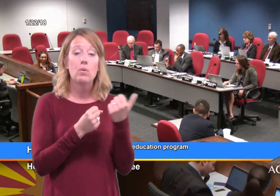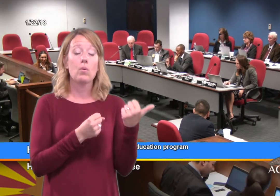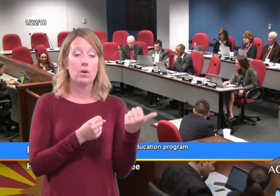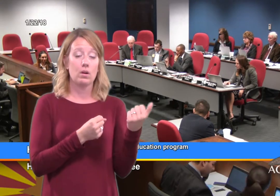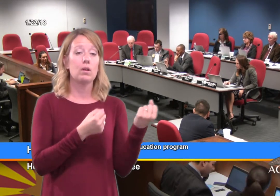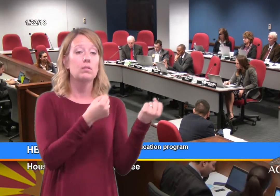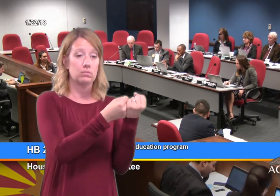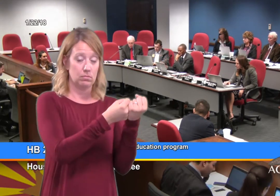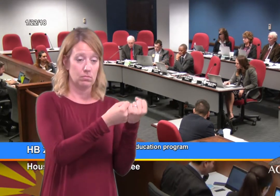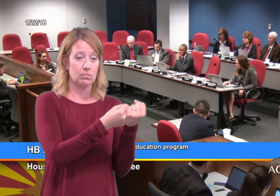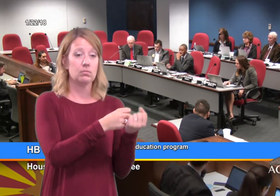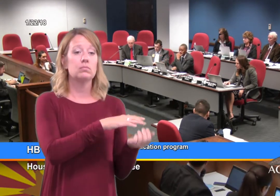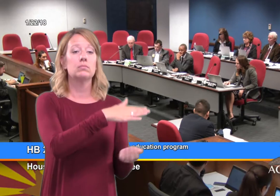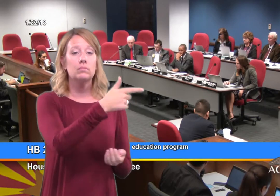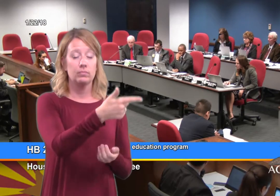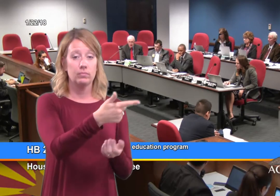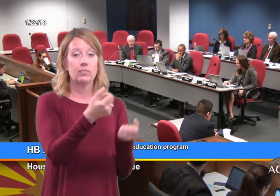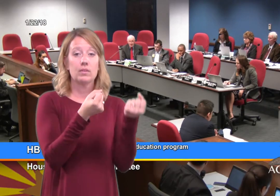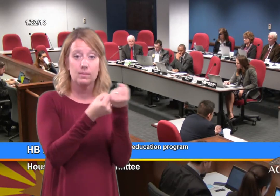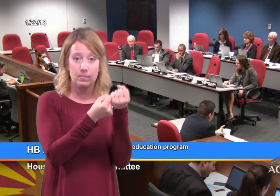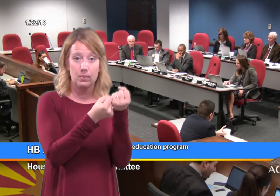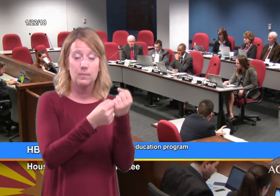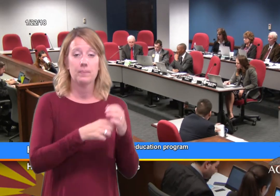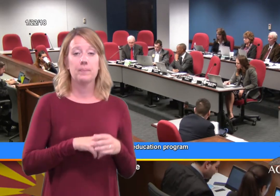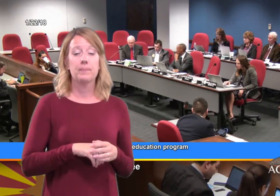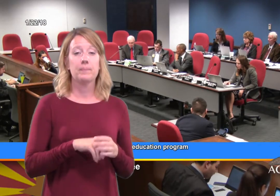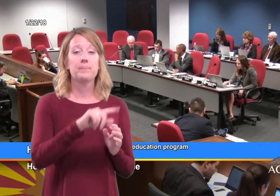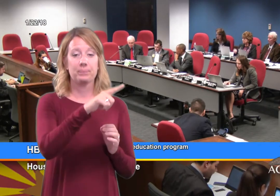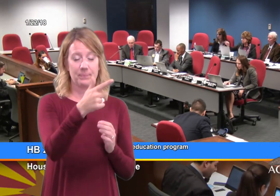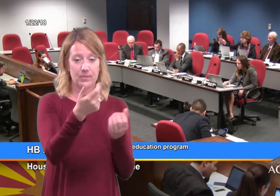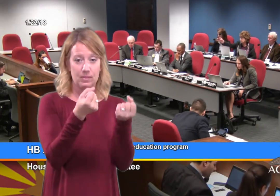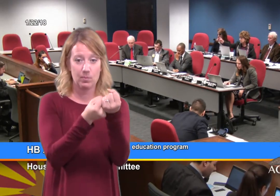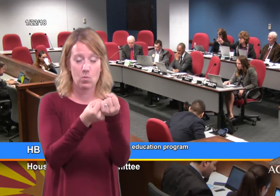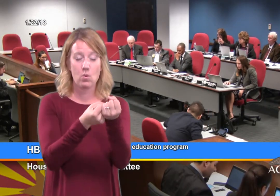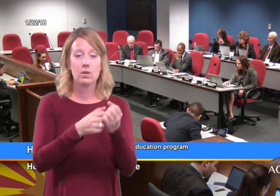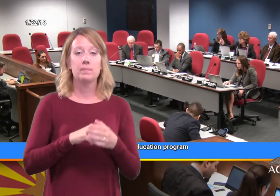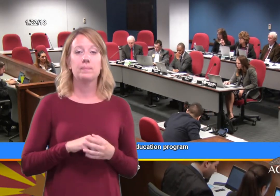Aye.